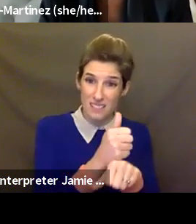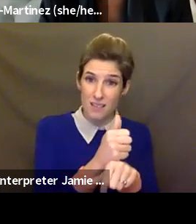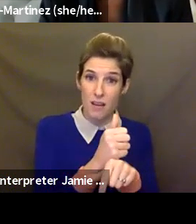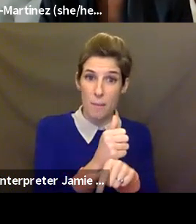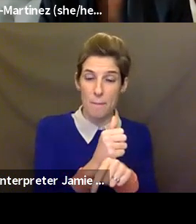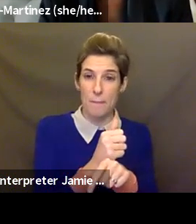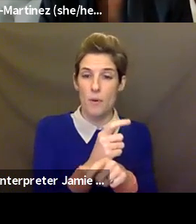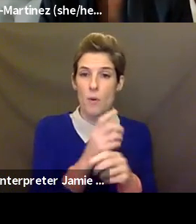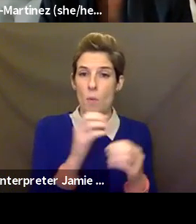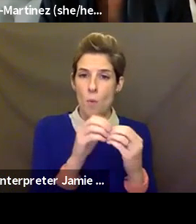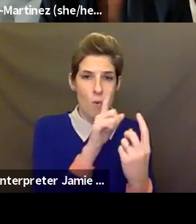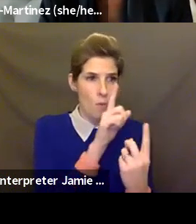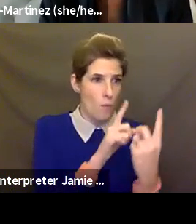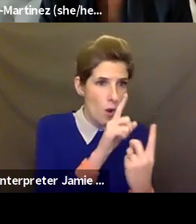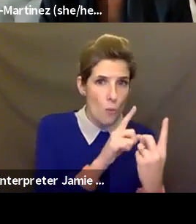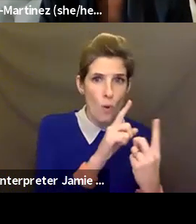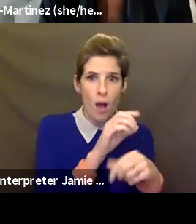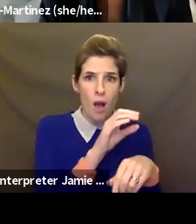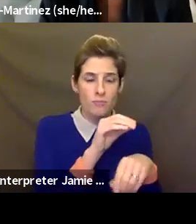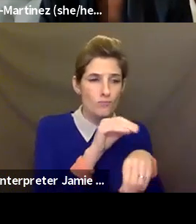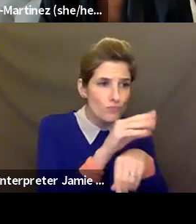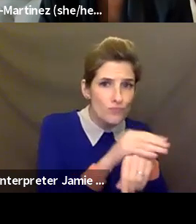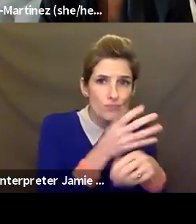coaching or one on one being available, which means more